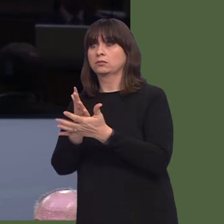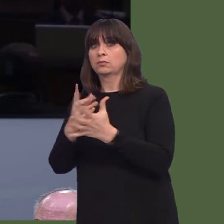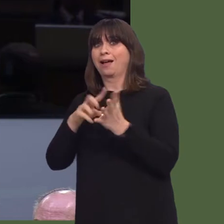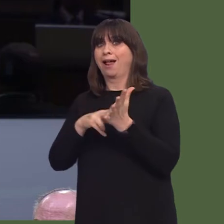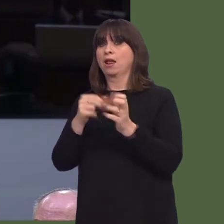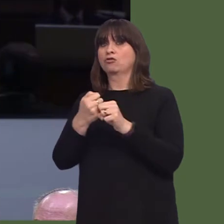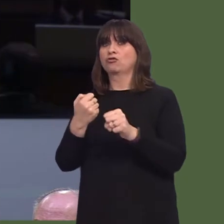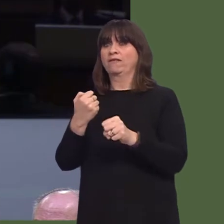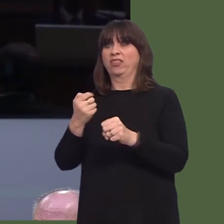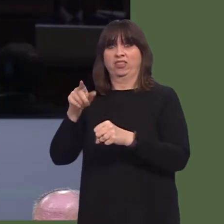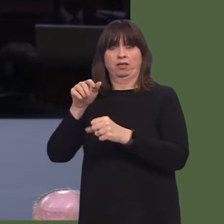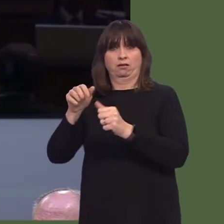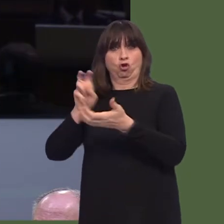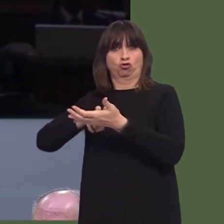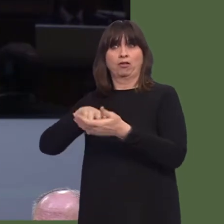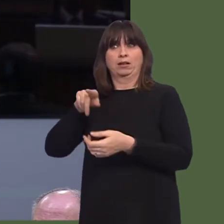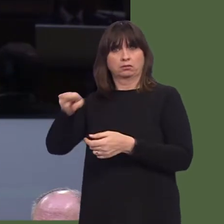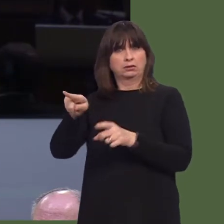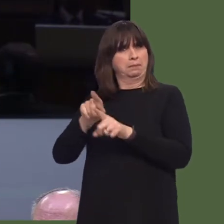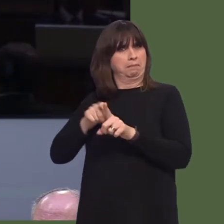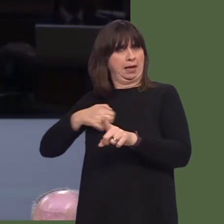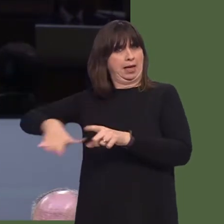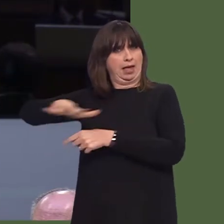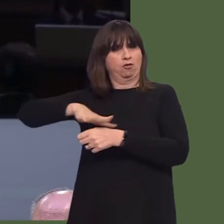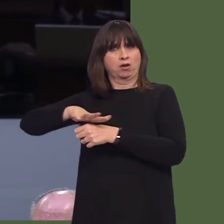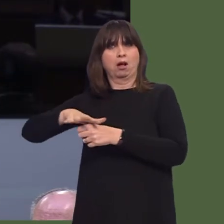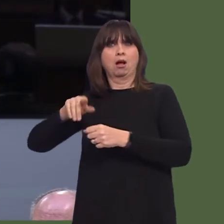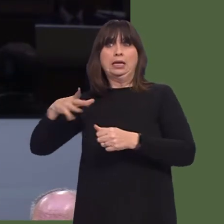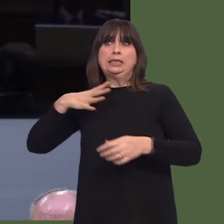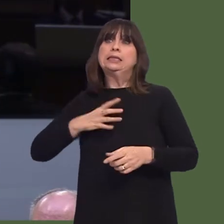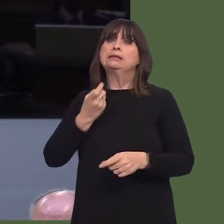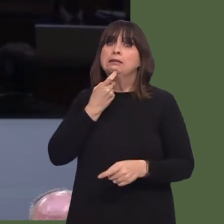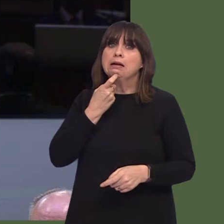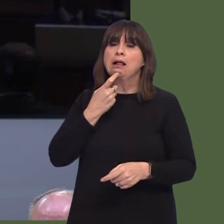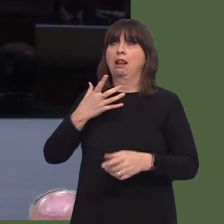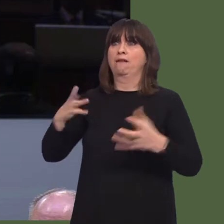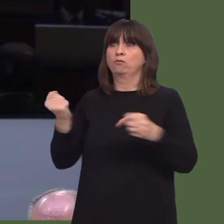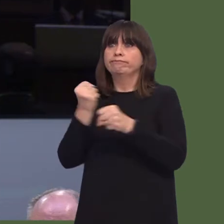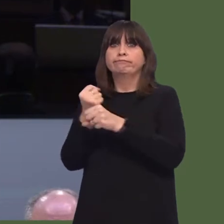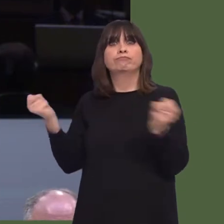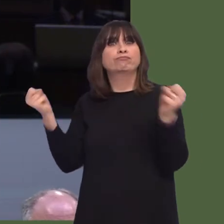The First Minister will agree with me that in order to secure value for money in public